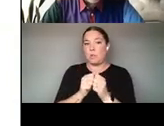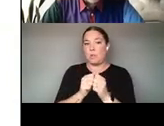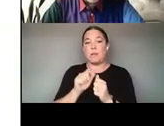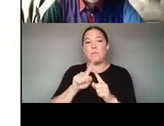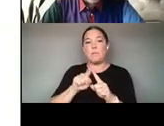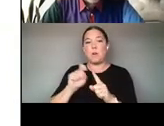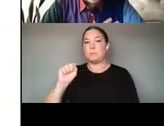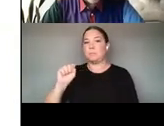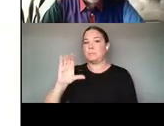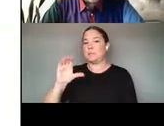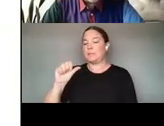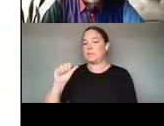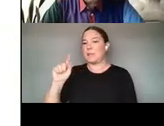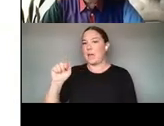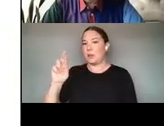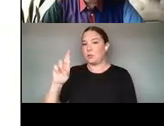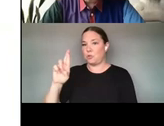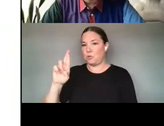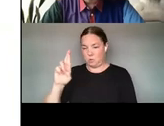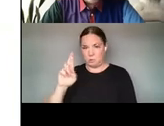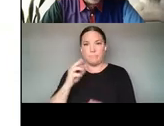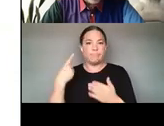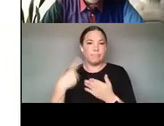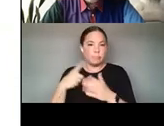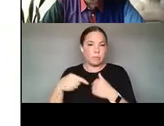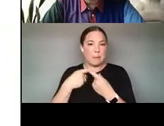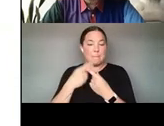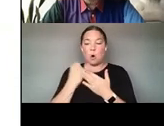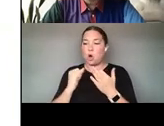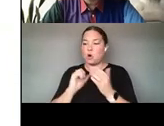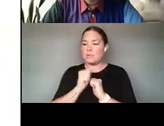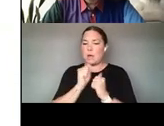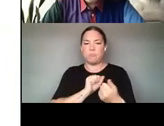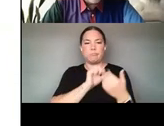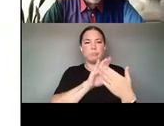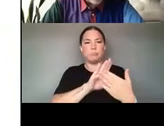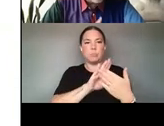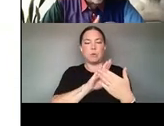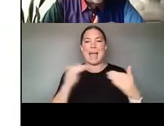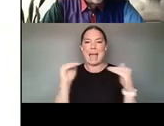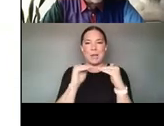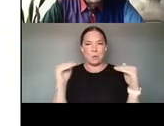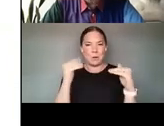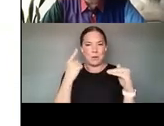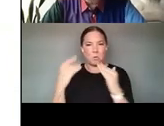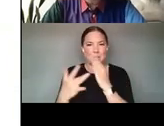LITTLE BIT OF HOW ARTISTS ADDRESS EQUITY IN THE TECH FIELD. SO THE TWO SPEAKERS - WE HAVE IS